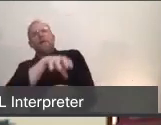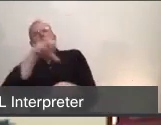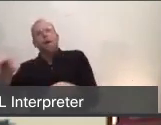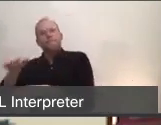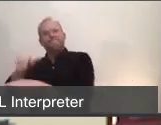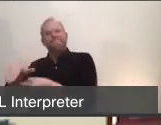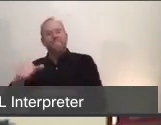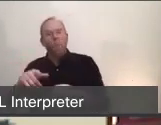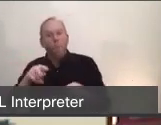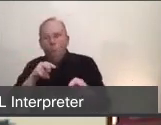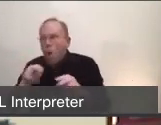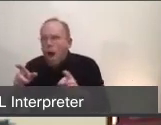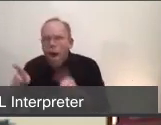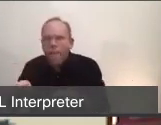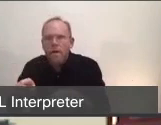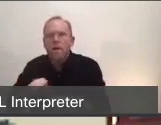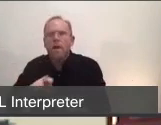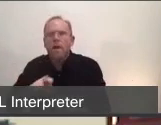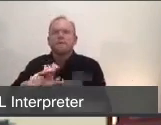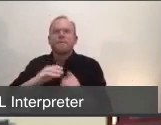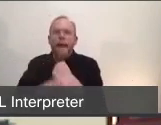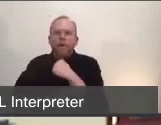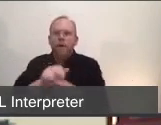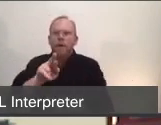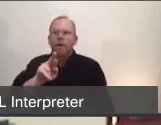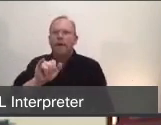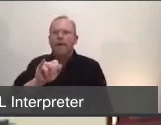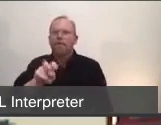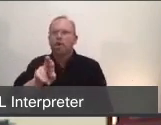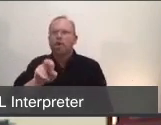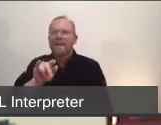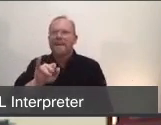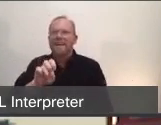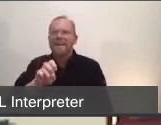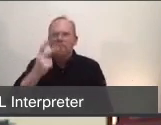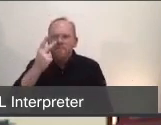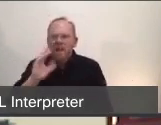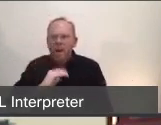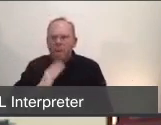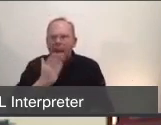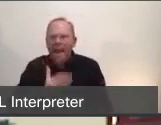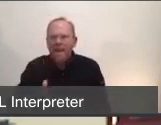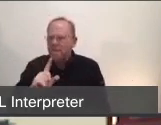we had to shift that plan and realize that our greatest threat was probably from the skilled nursing facility.